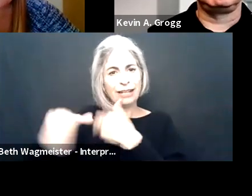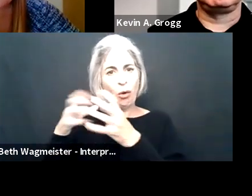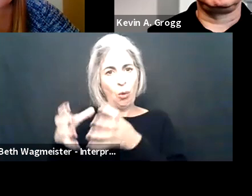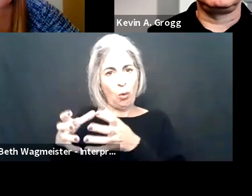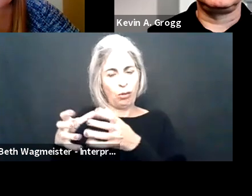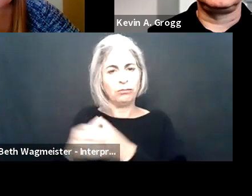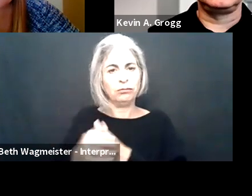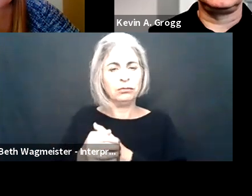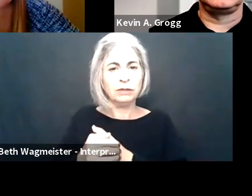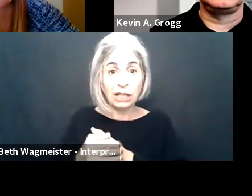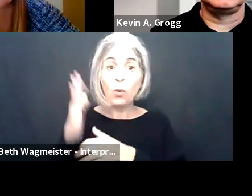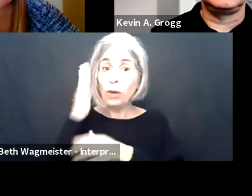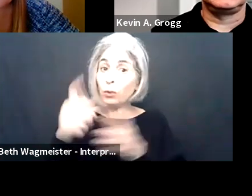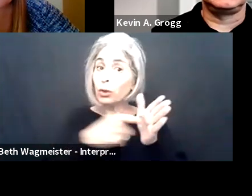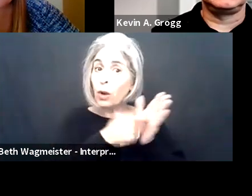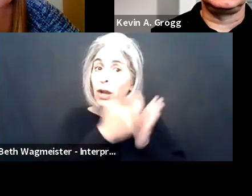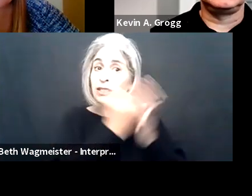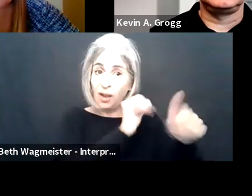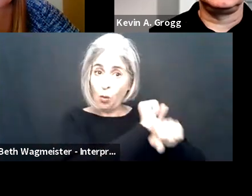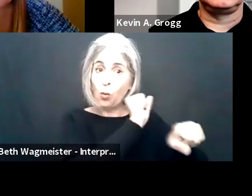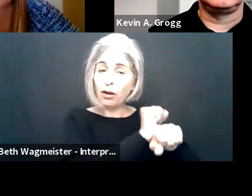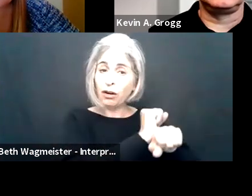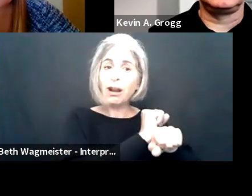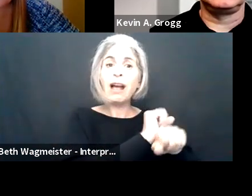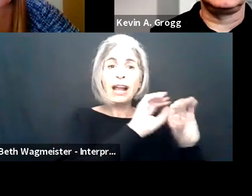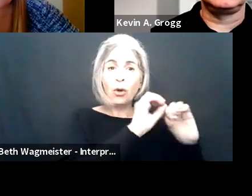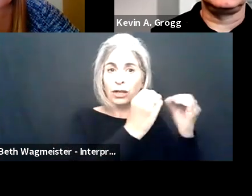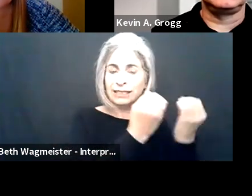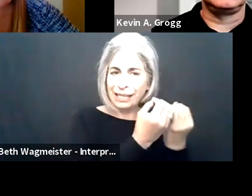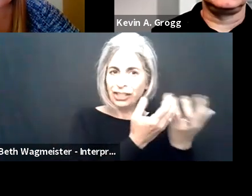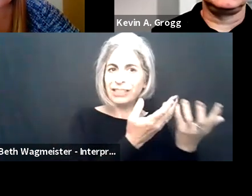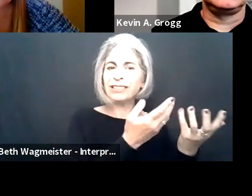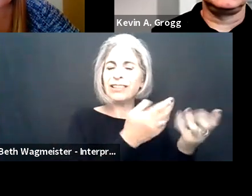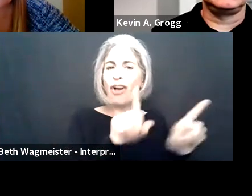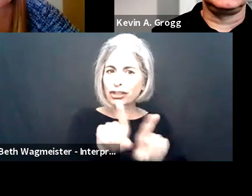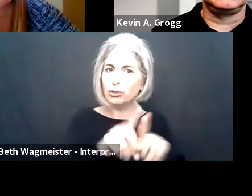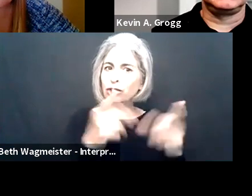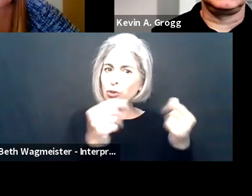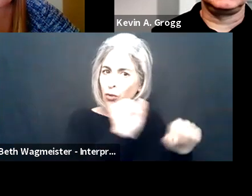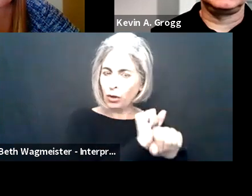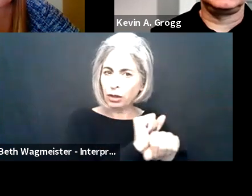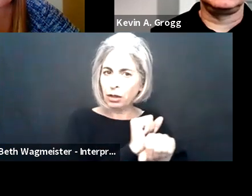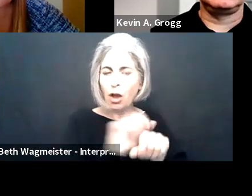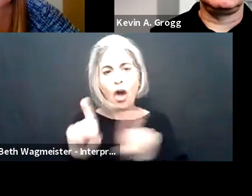the employee and the organization as a whole. So that's going to take some work on